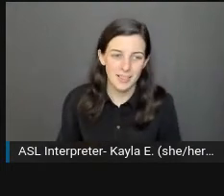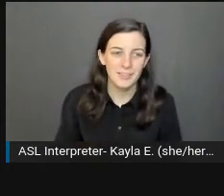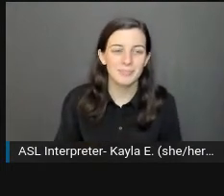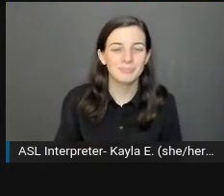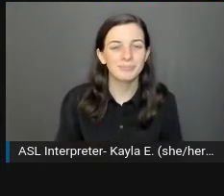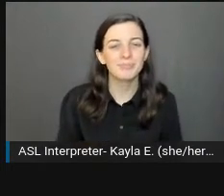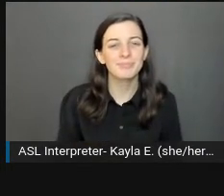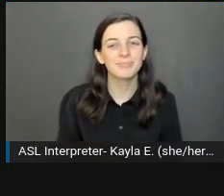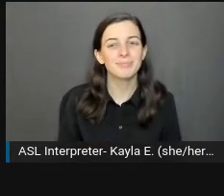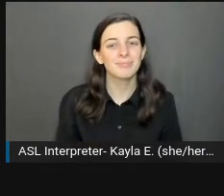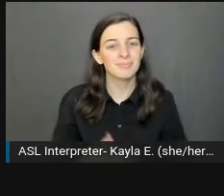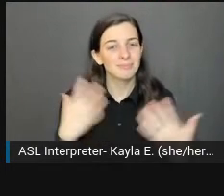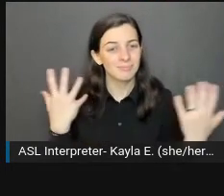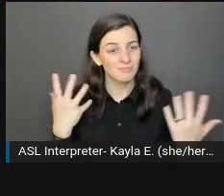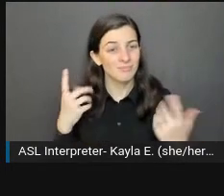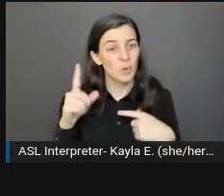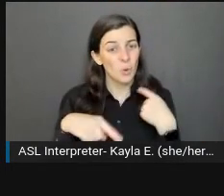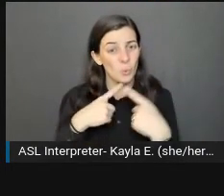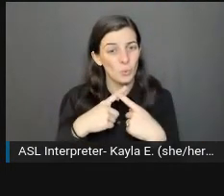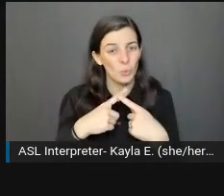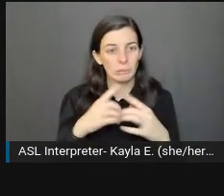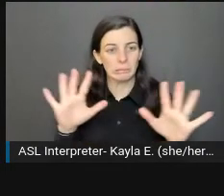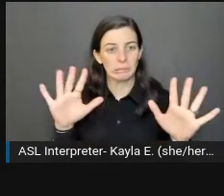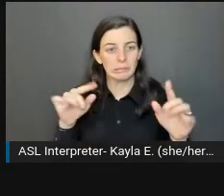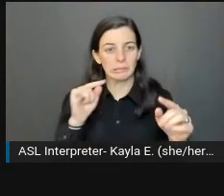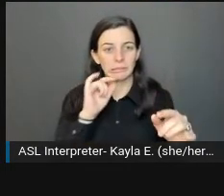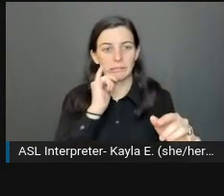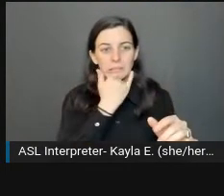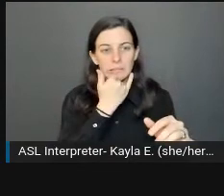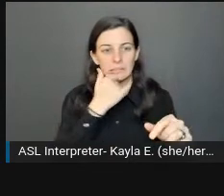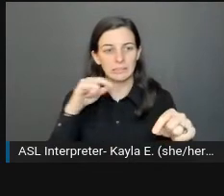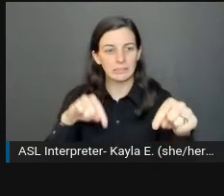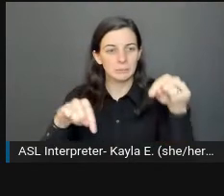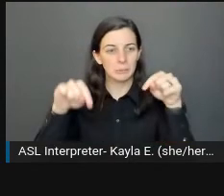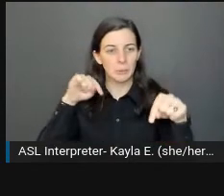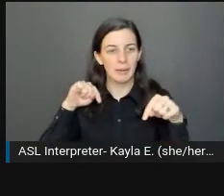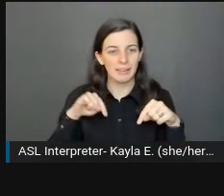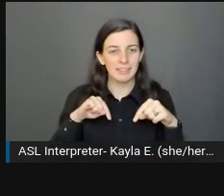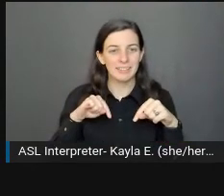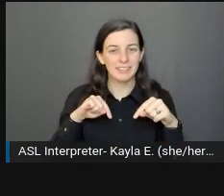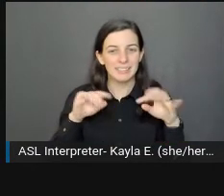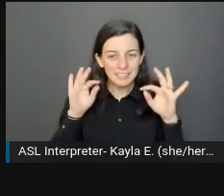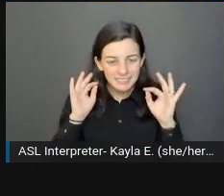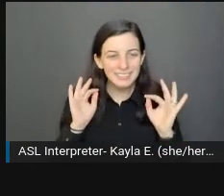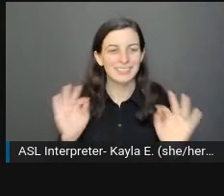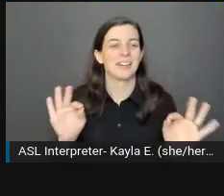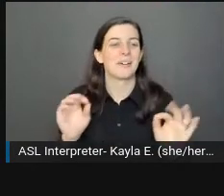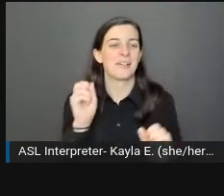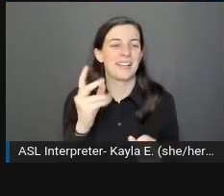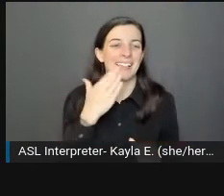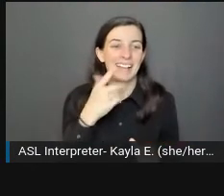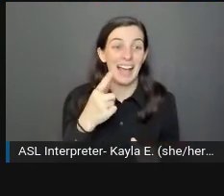When considering design-- oops, let me go back. There we go. I got a little click happy there.